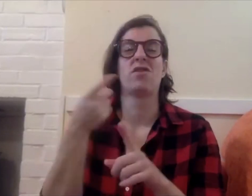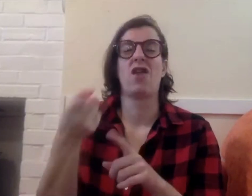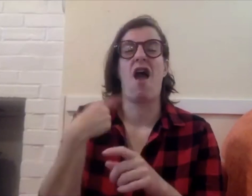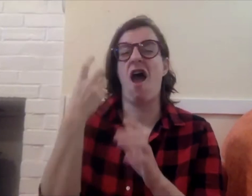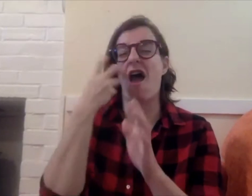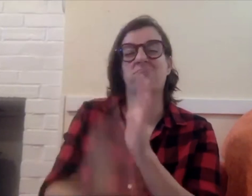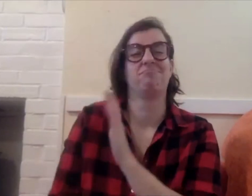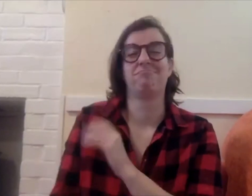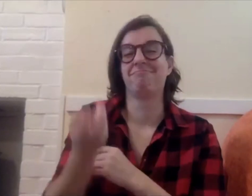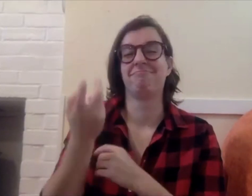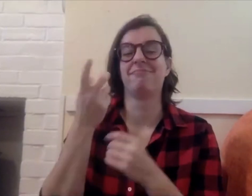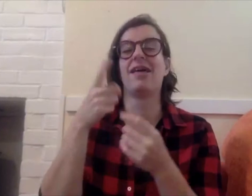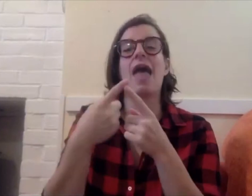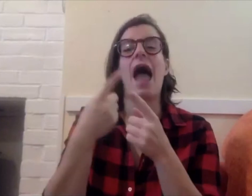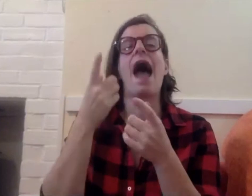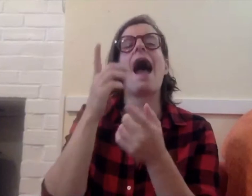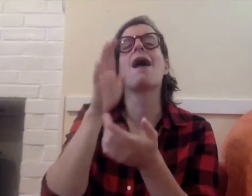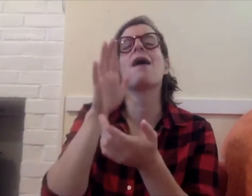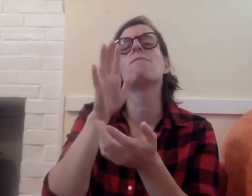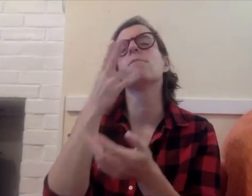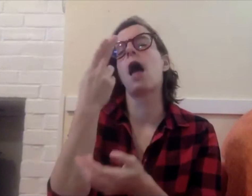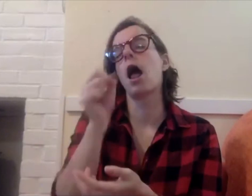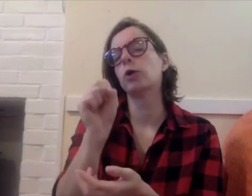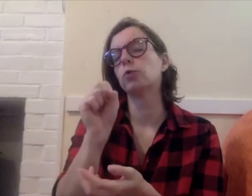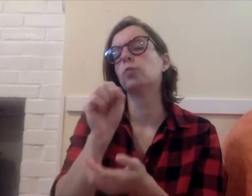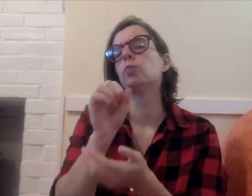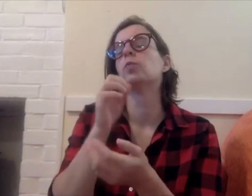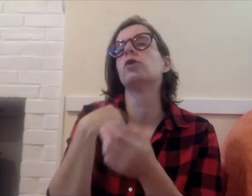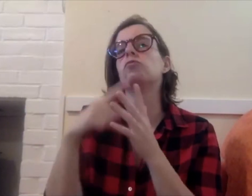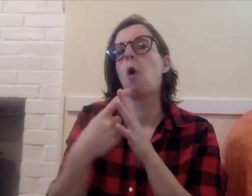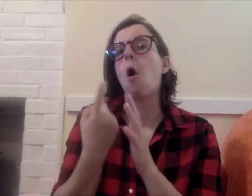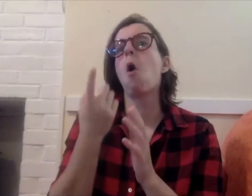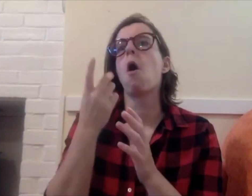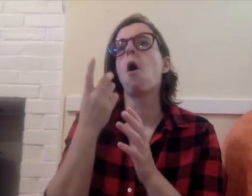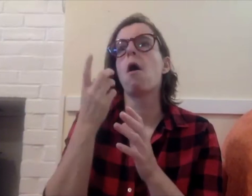film camera and from then on, I was hooked.